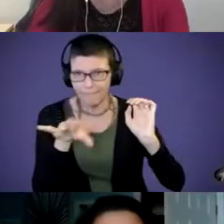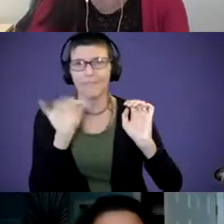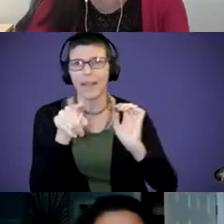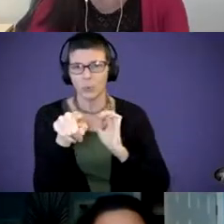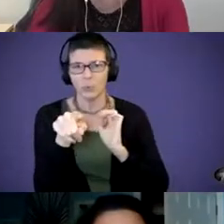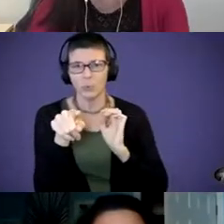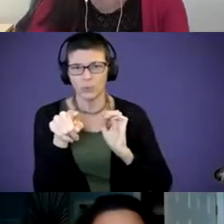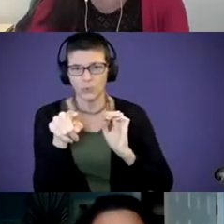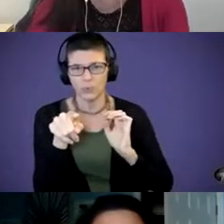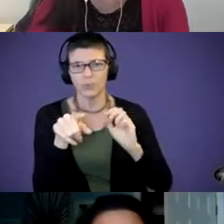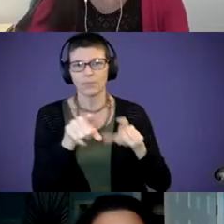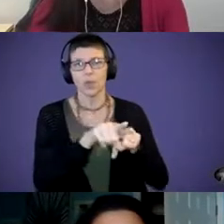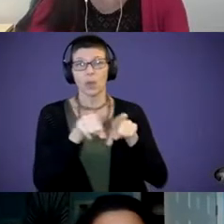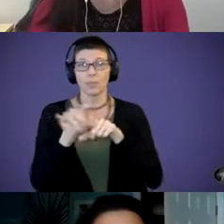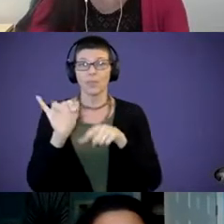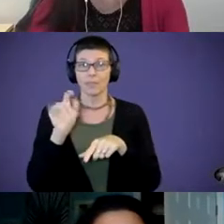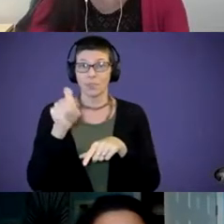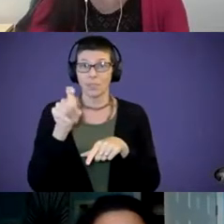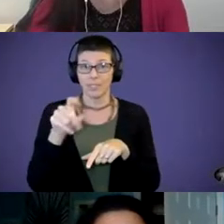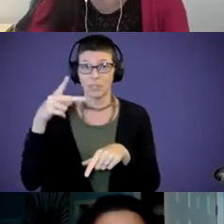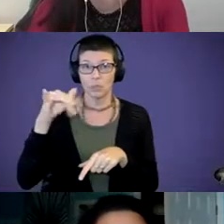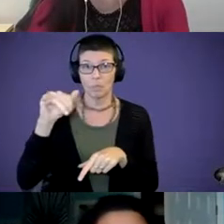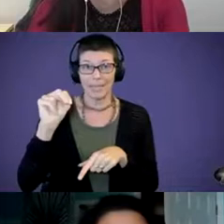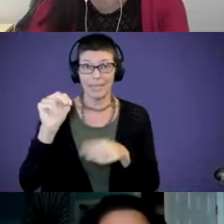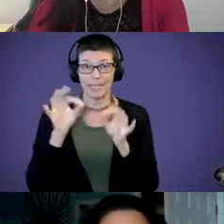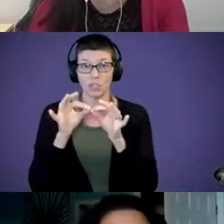As well, if you need to pin the interpreter, please do so. You can do that